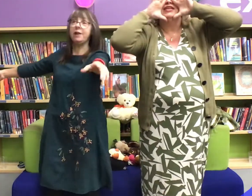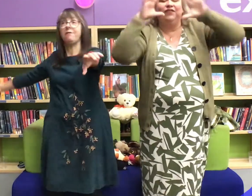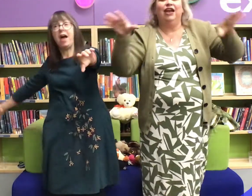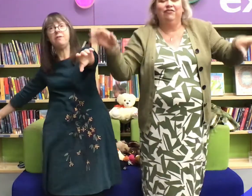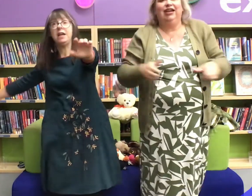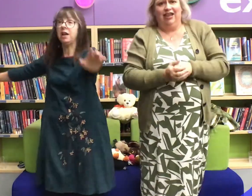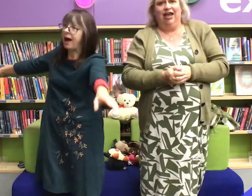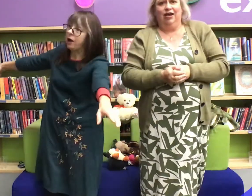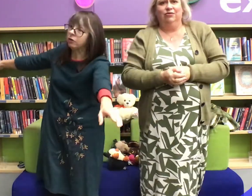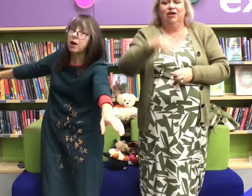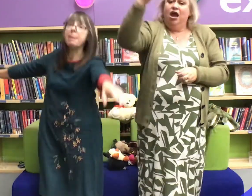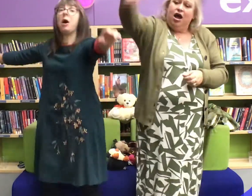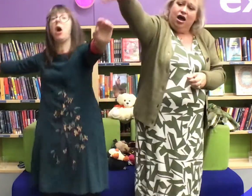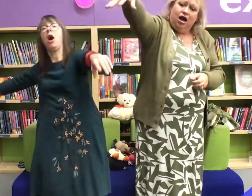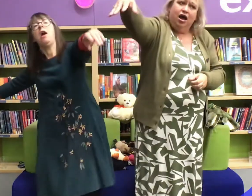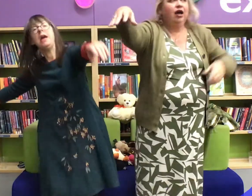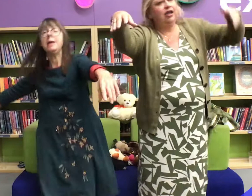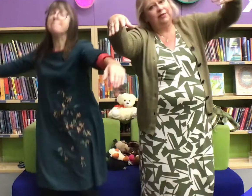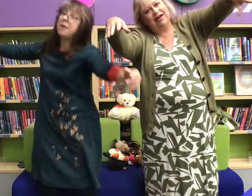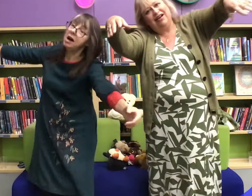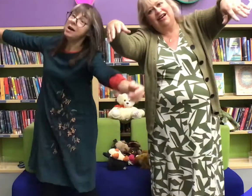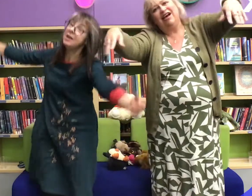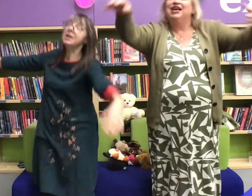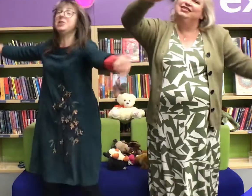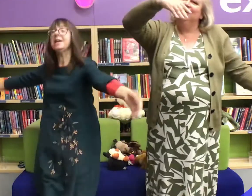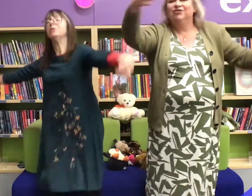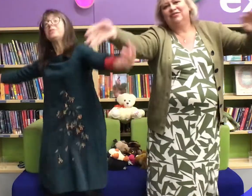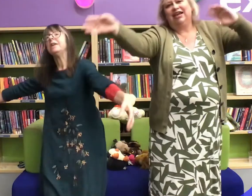the scarecrow and shouted very loud: I'm a dingle dangle